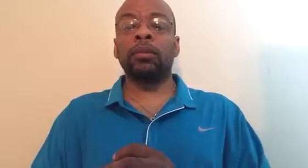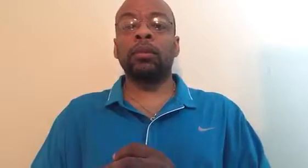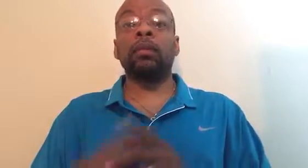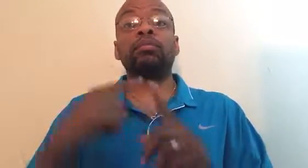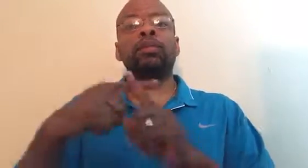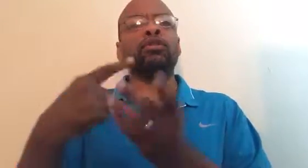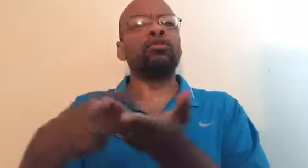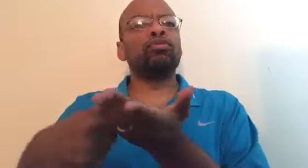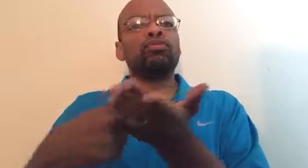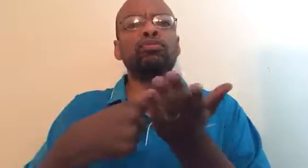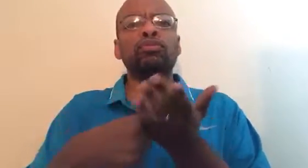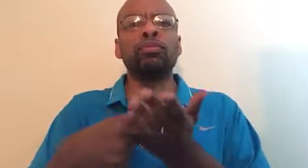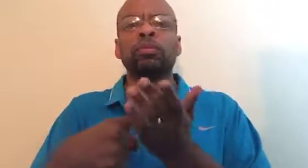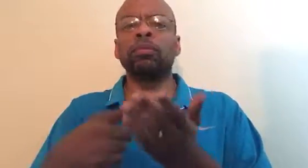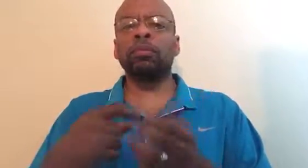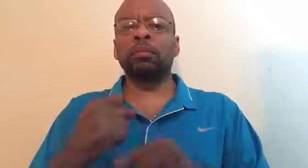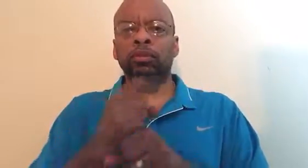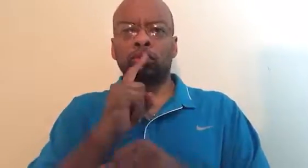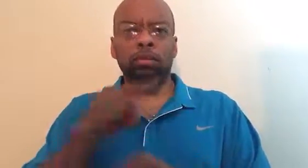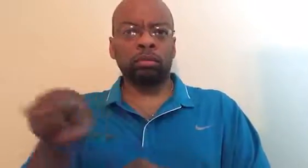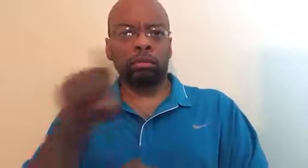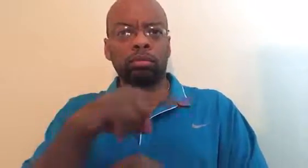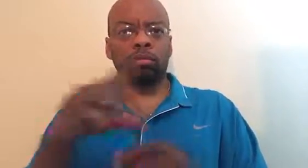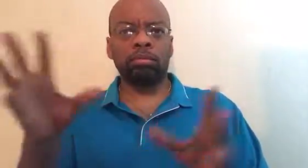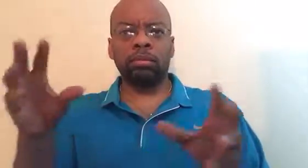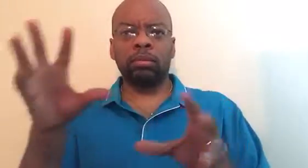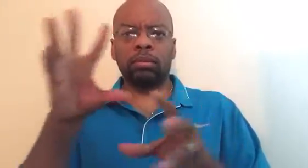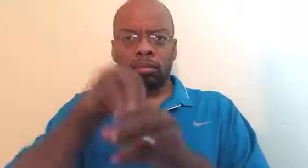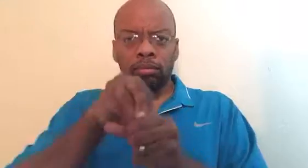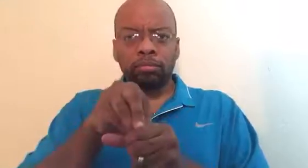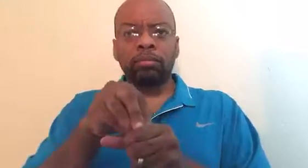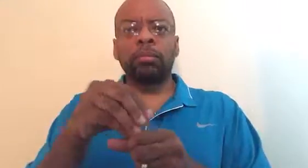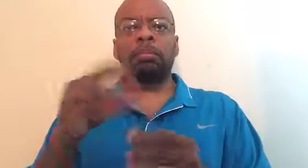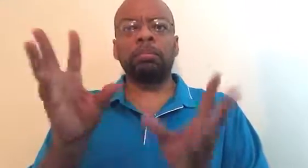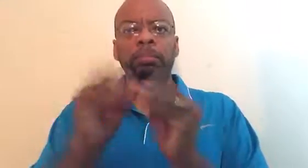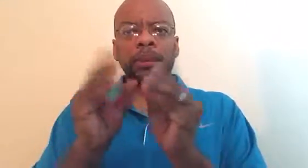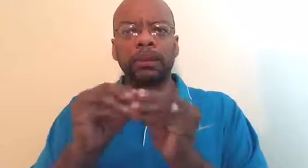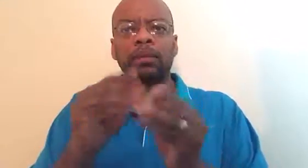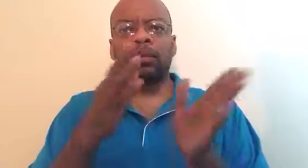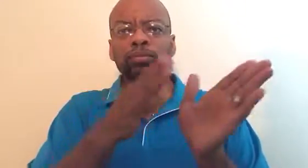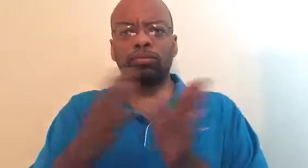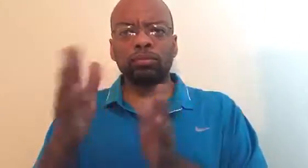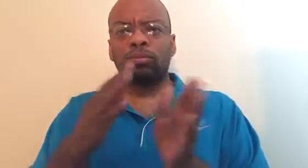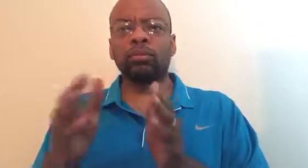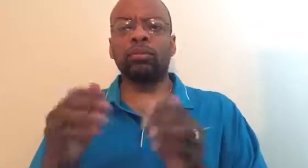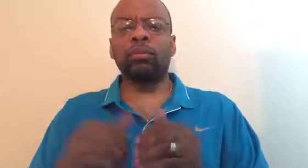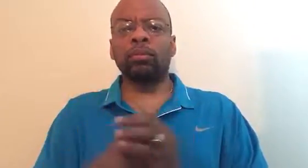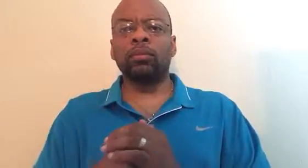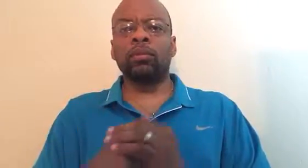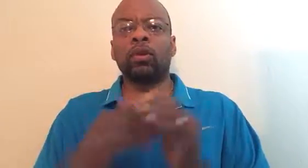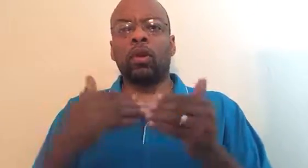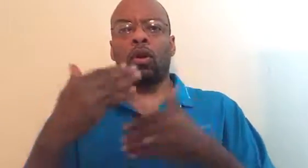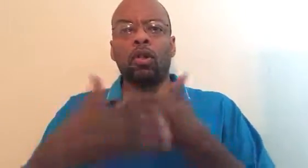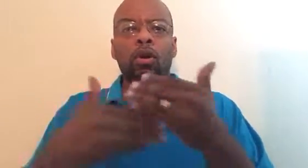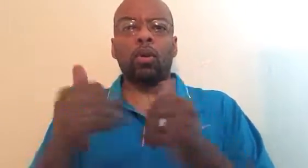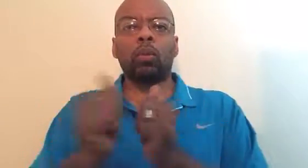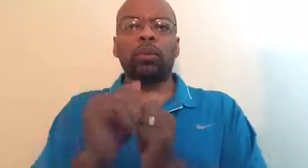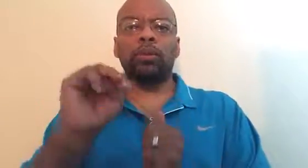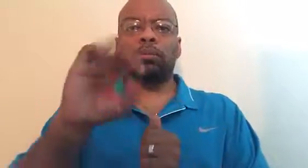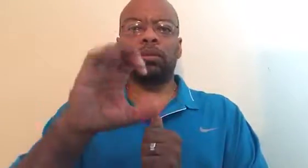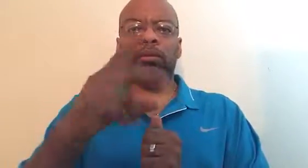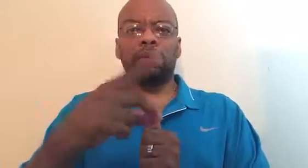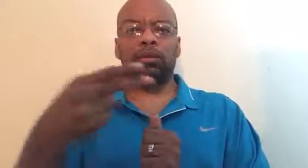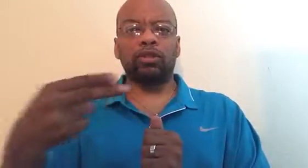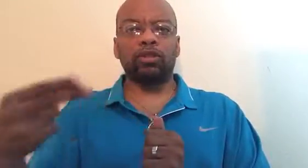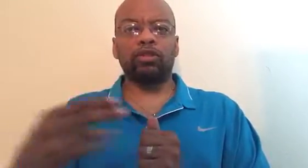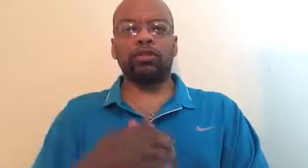I am also part of the planning committee along with MCDHH